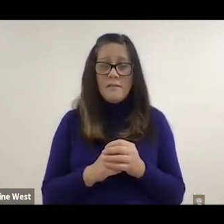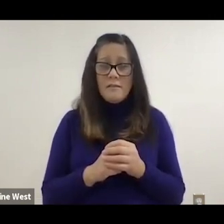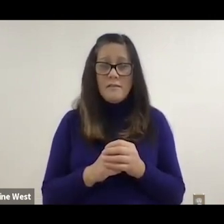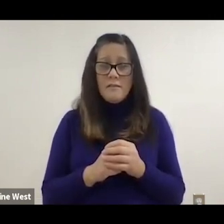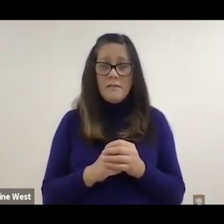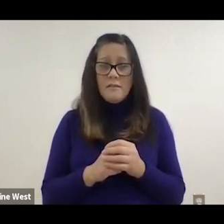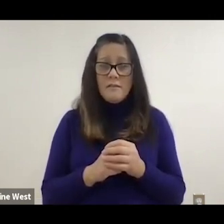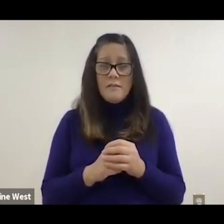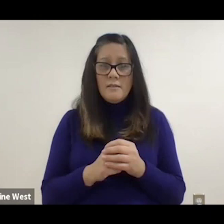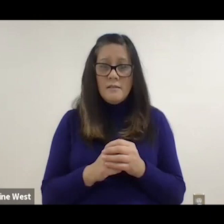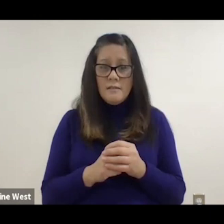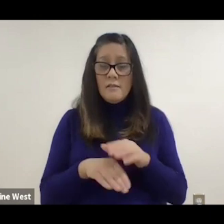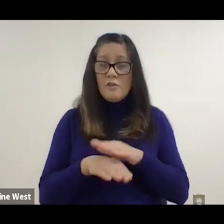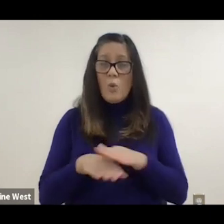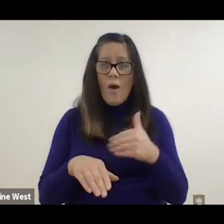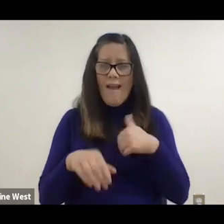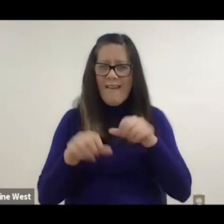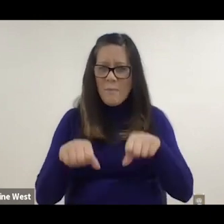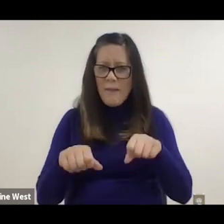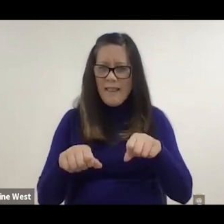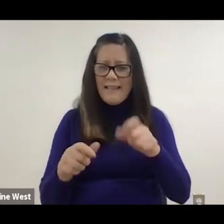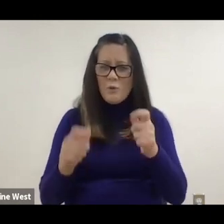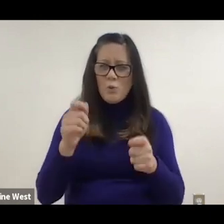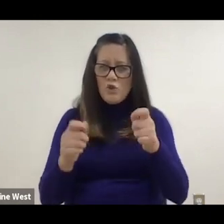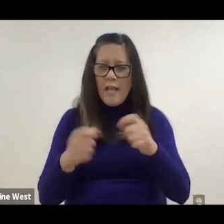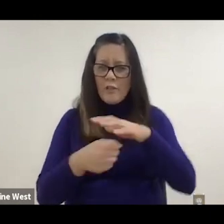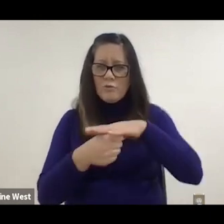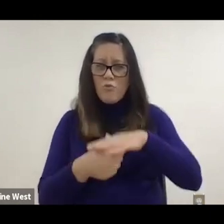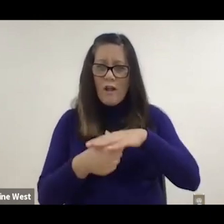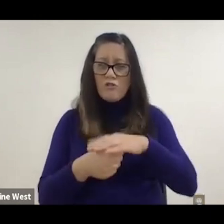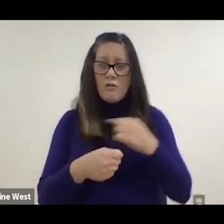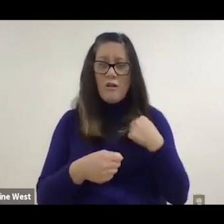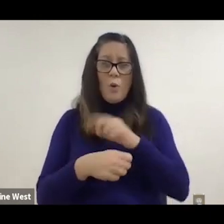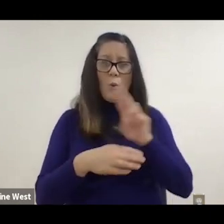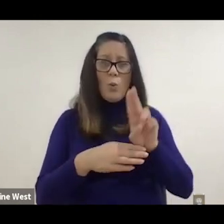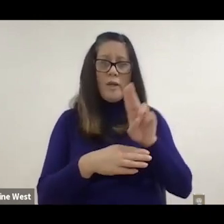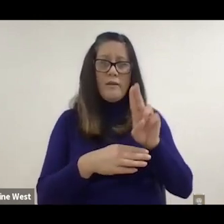Move their pressure to alter their pressure. So we've been working with the